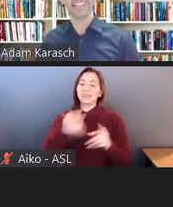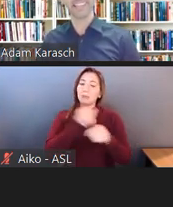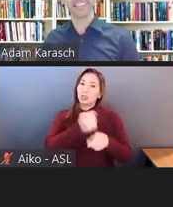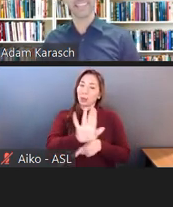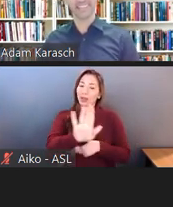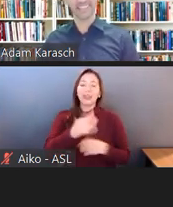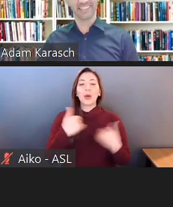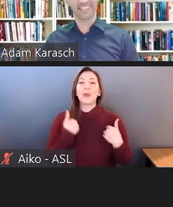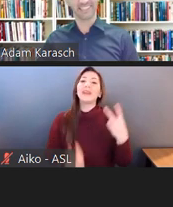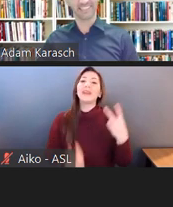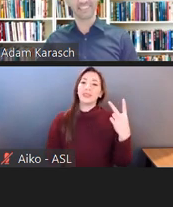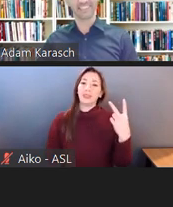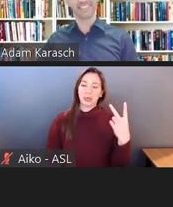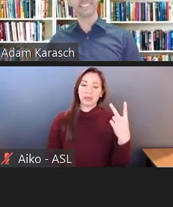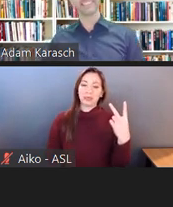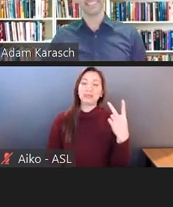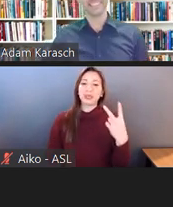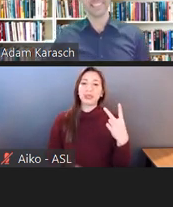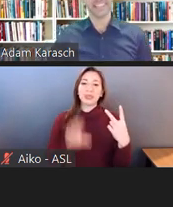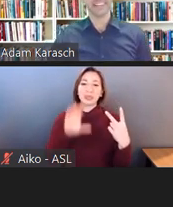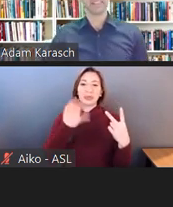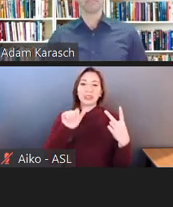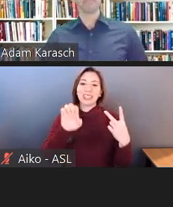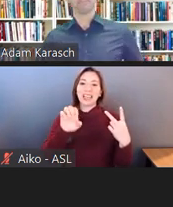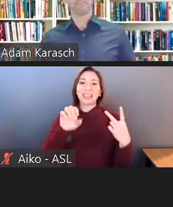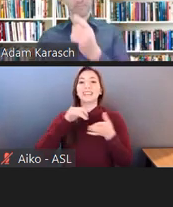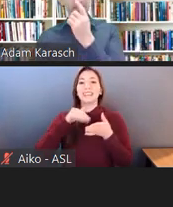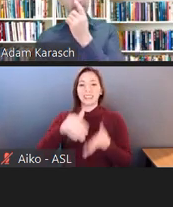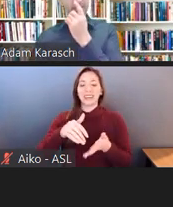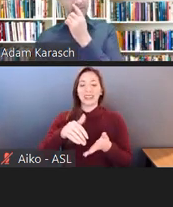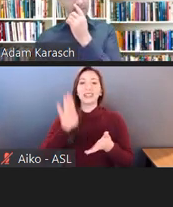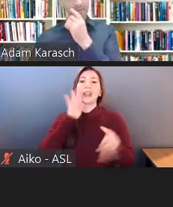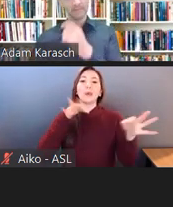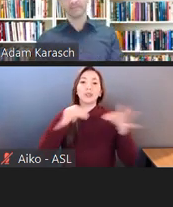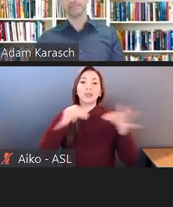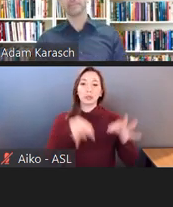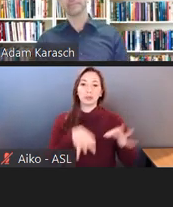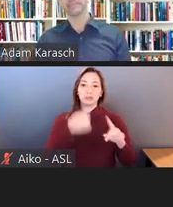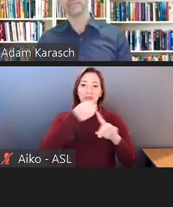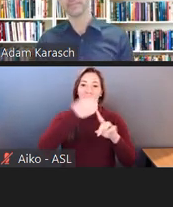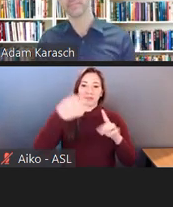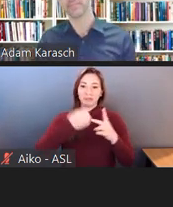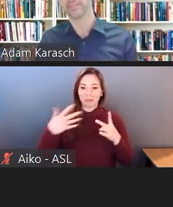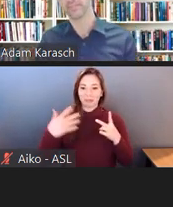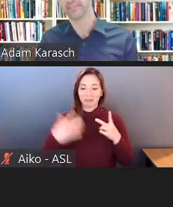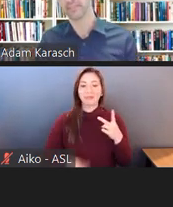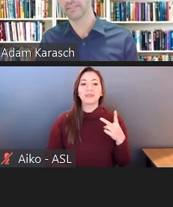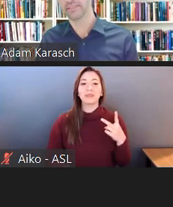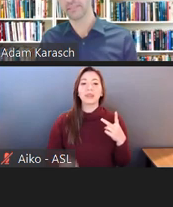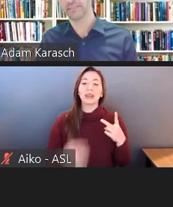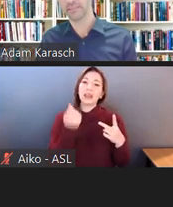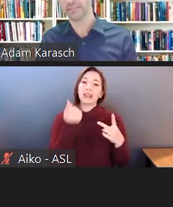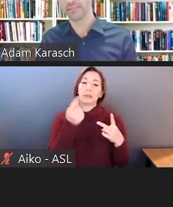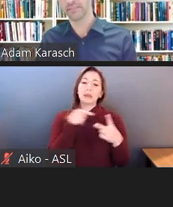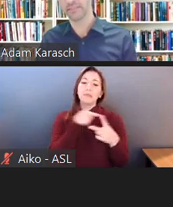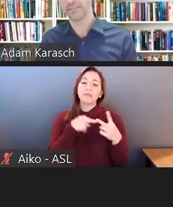We have two case studies that we want to talk about, which are somewhat different, to illustrate